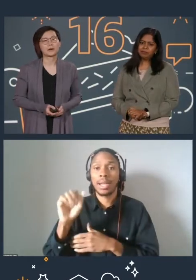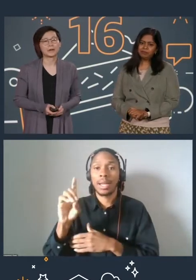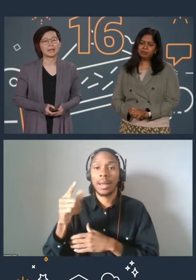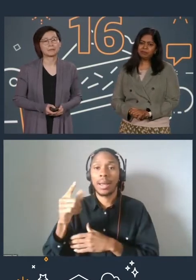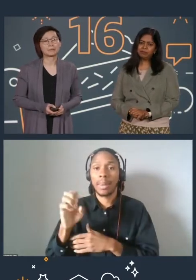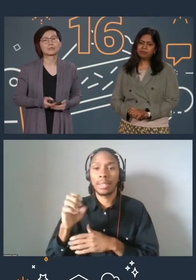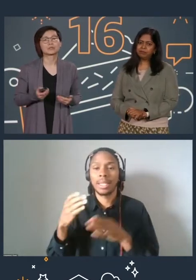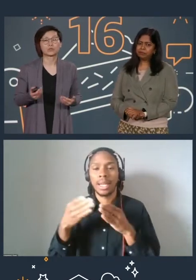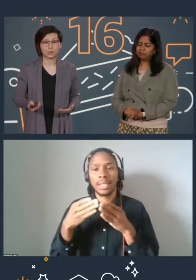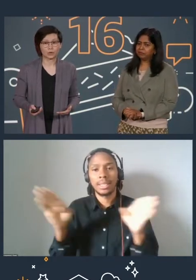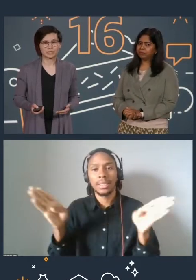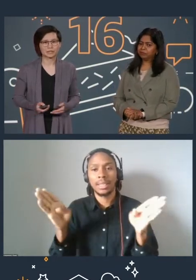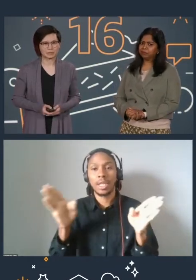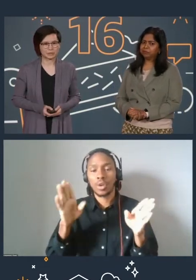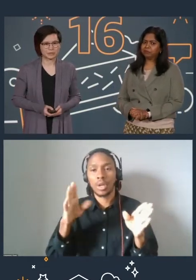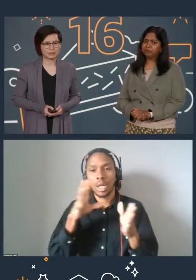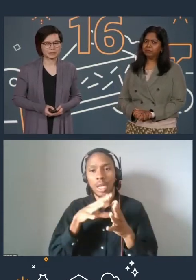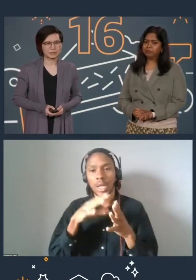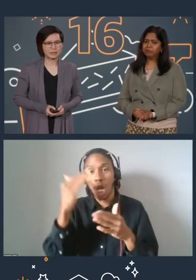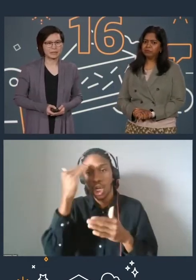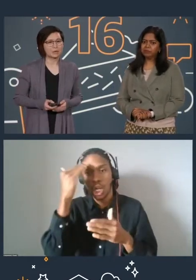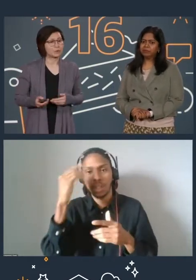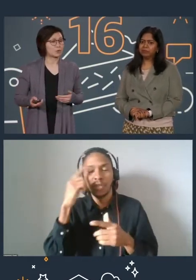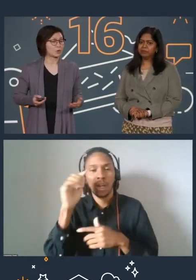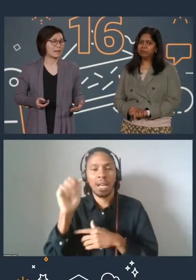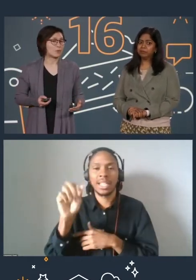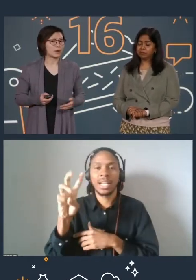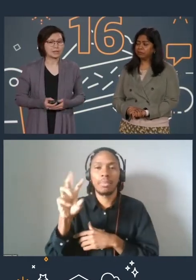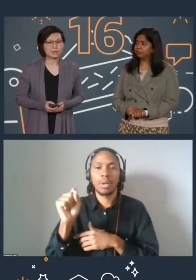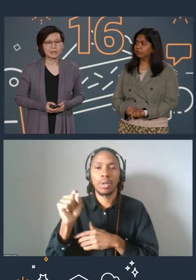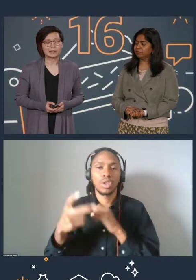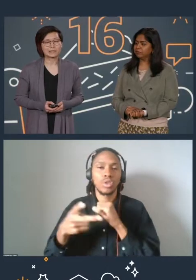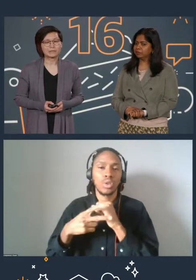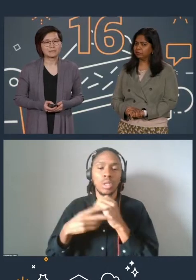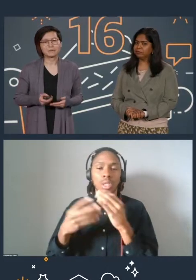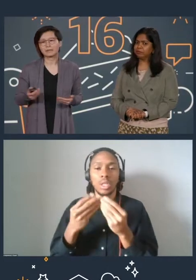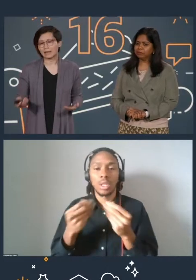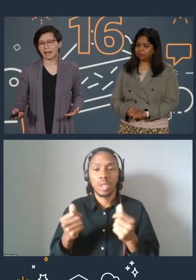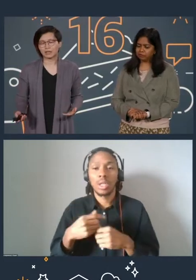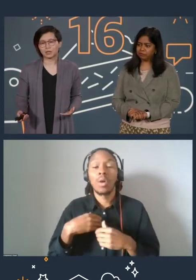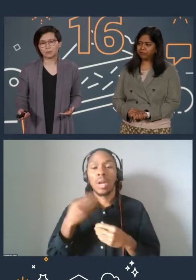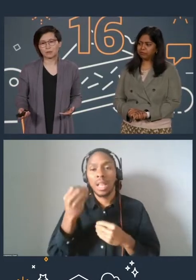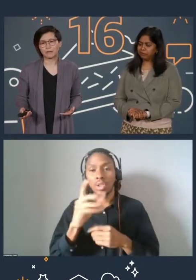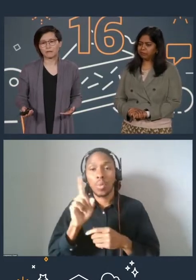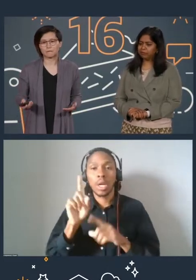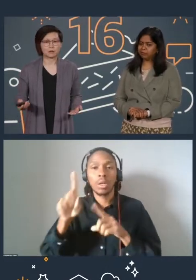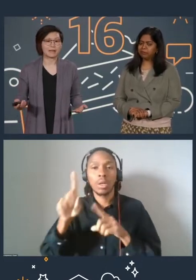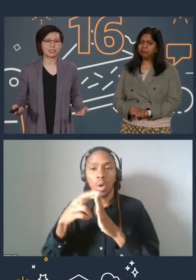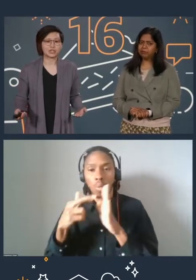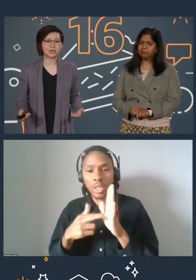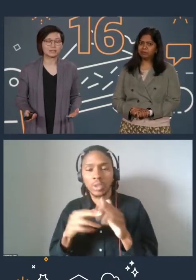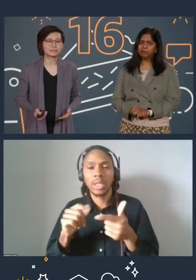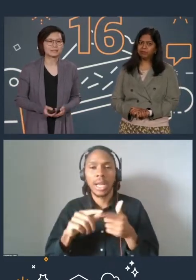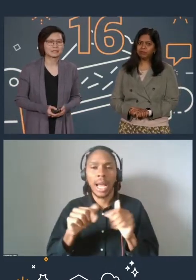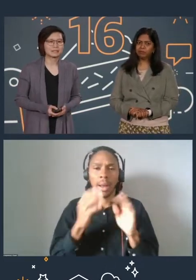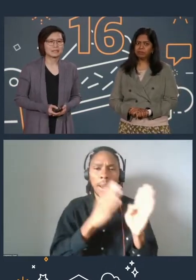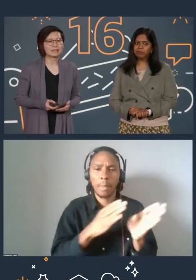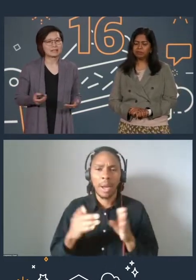on AWS storage solutions. We'll talk about where you can register and how you can prepare for your badge journey.